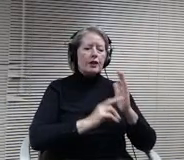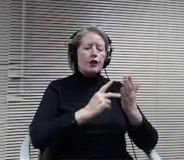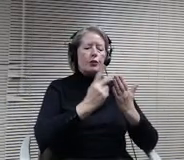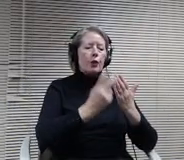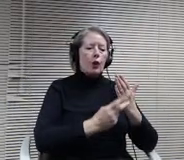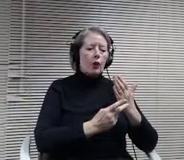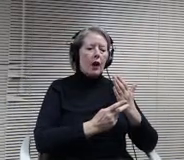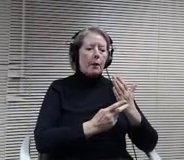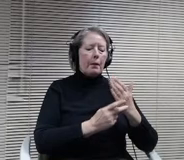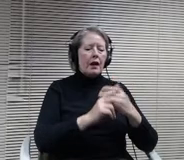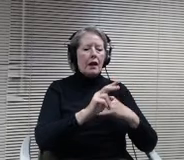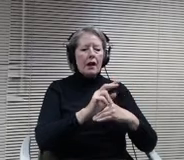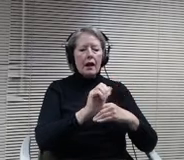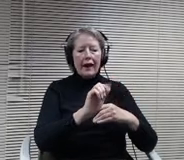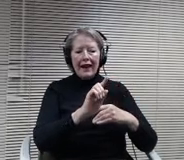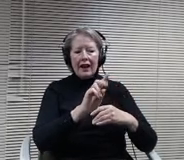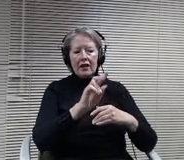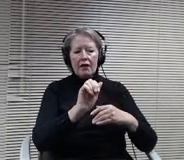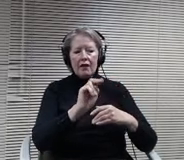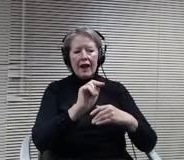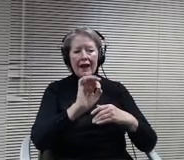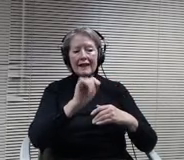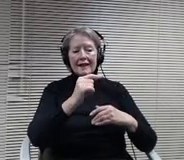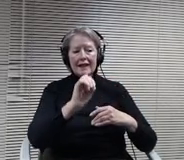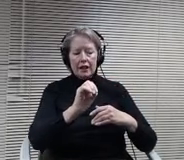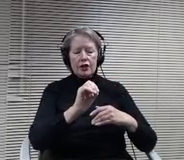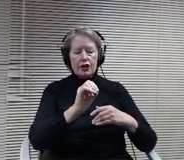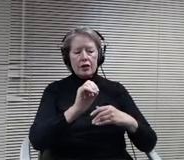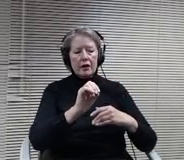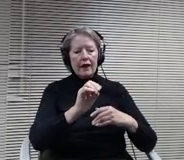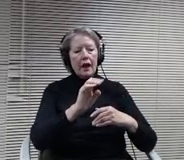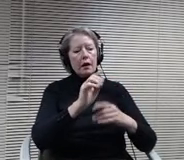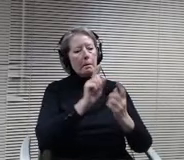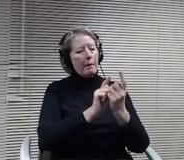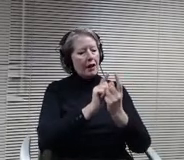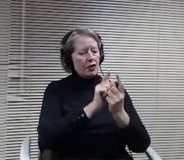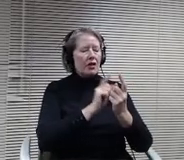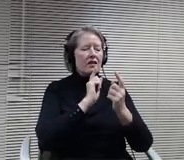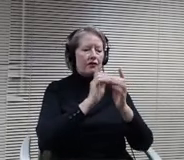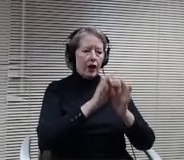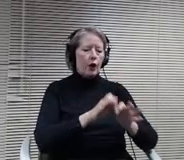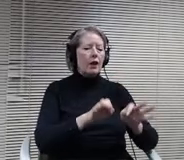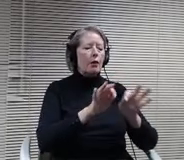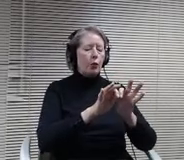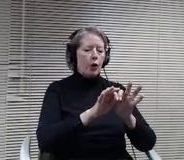experience, and we've learned so far that students hold on to that mentor relationship well beyond their time at the school.